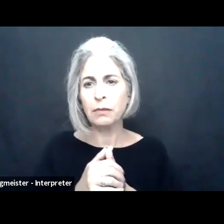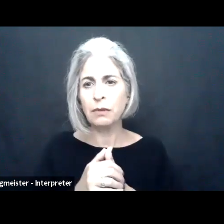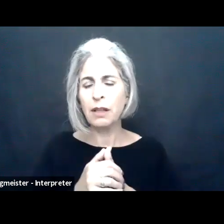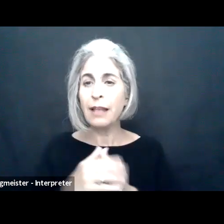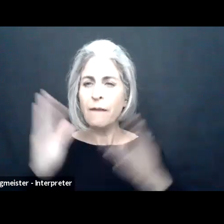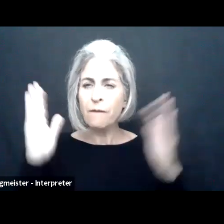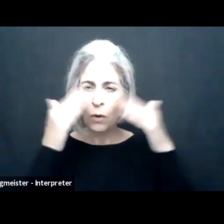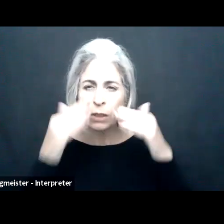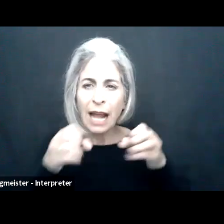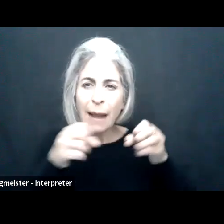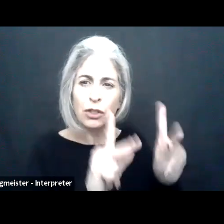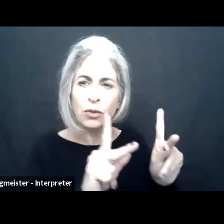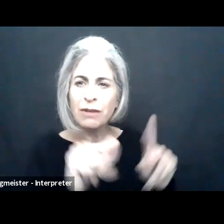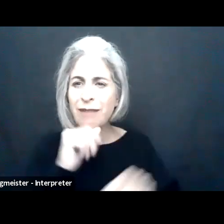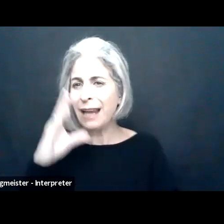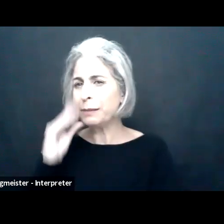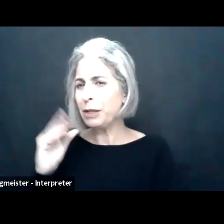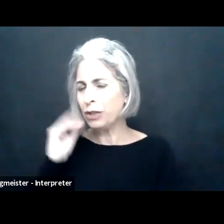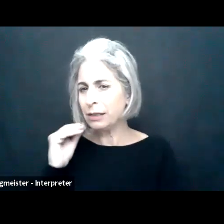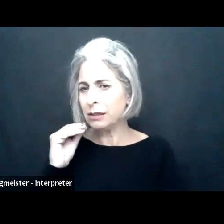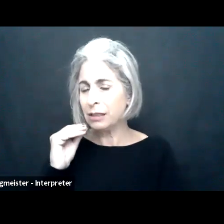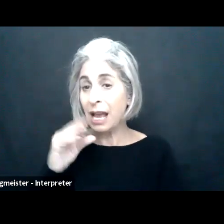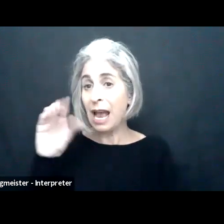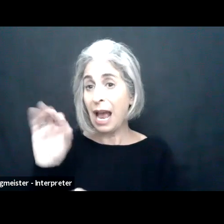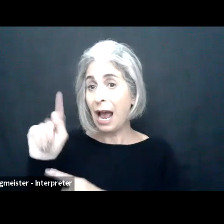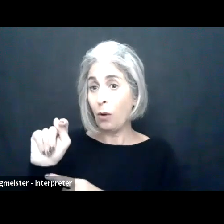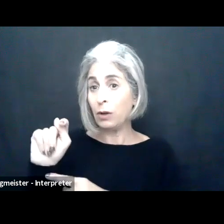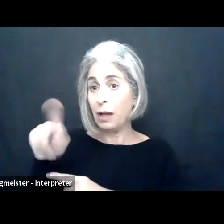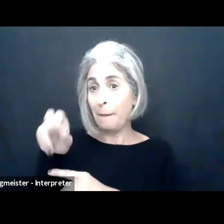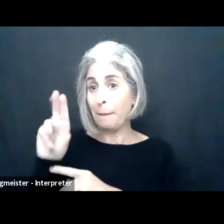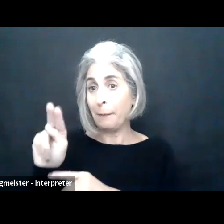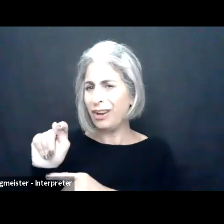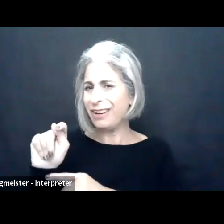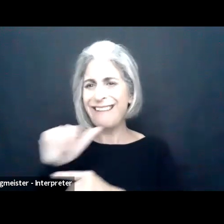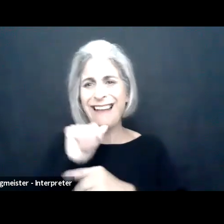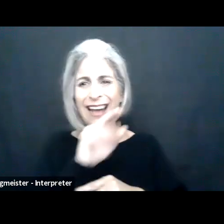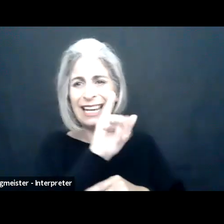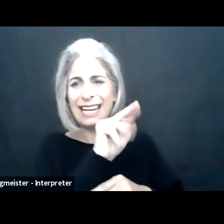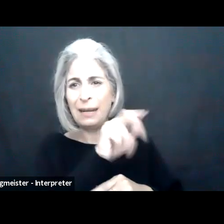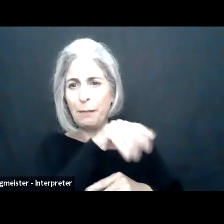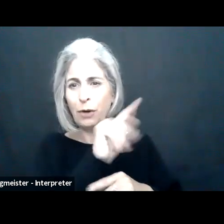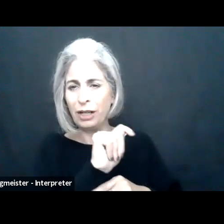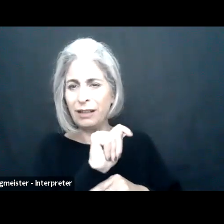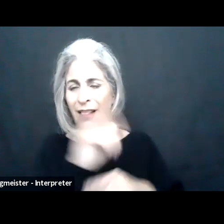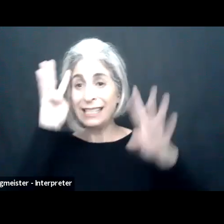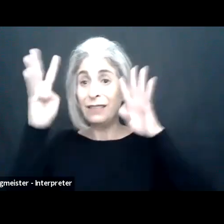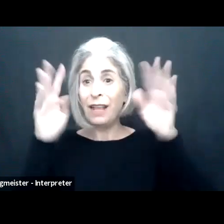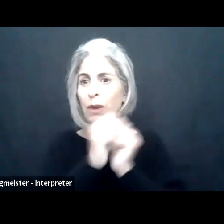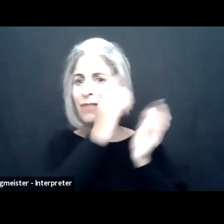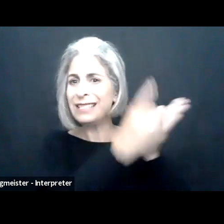New work principle, let's focus on equality of opportunity, not experience. Let's focus on performance by outputs,